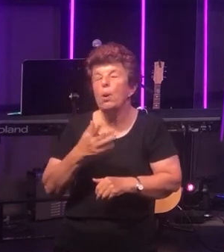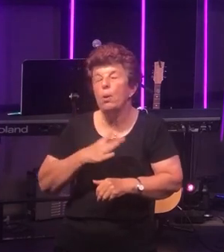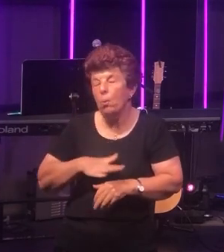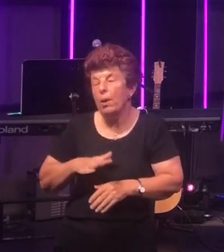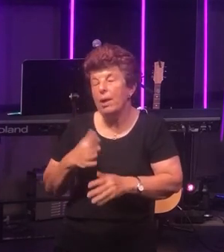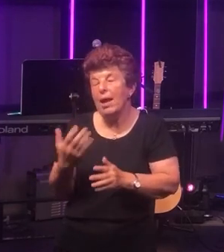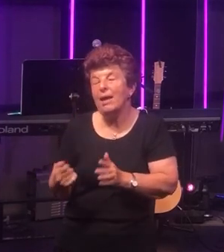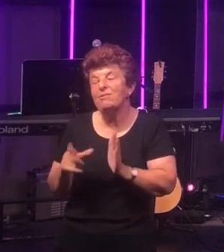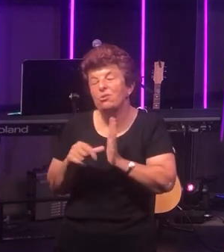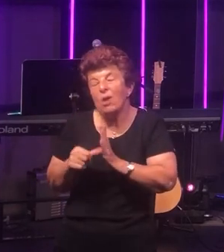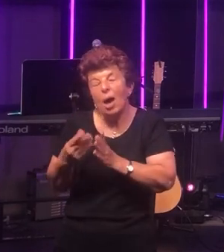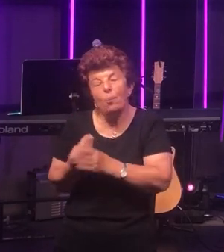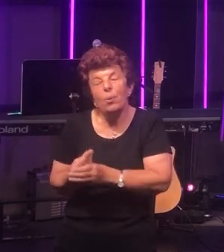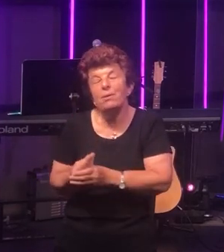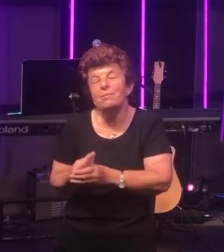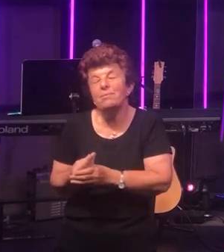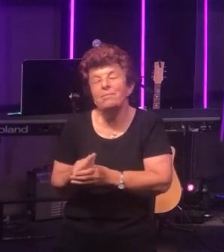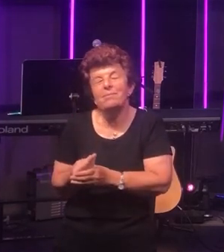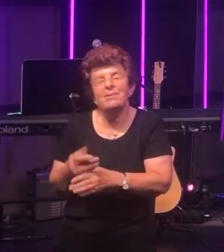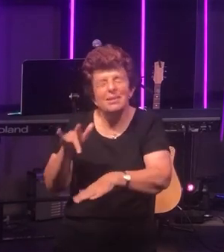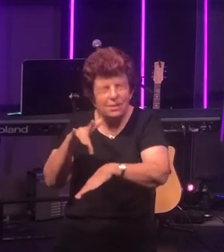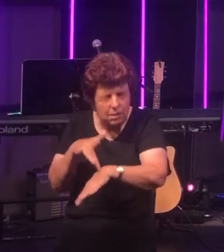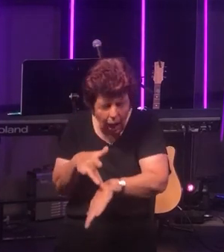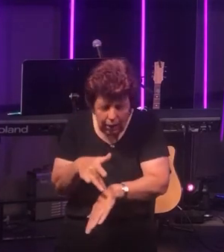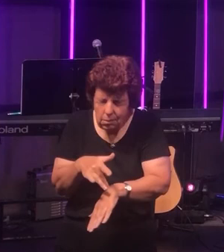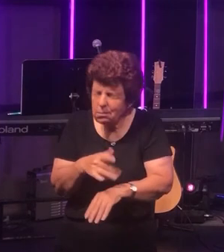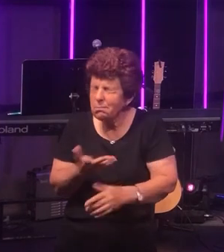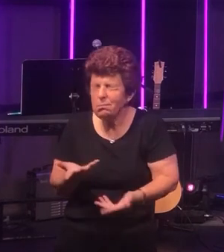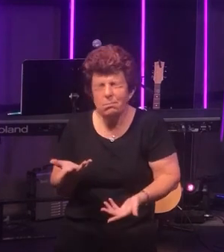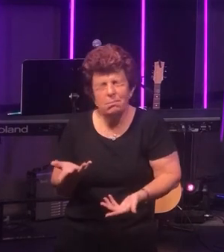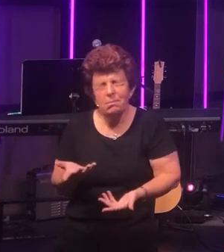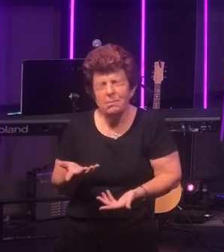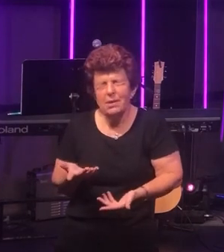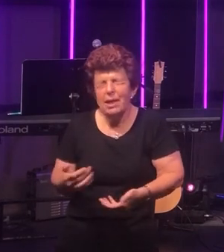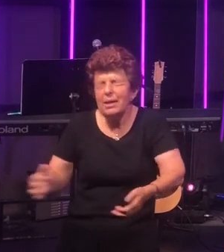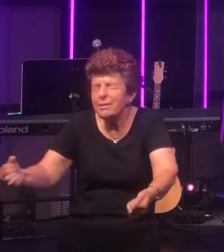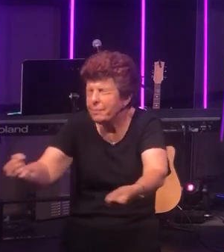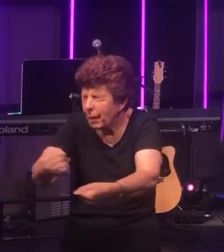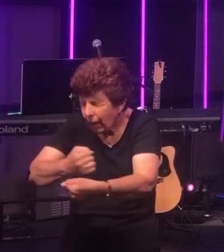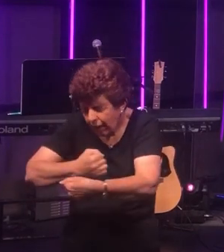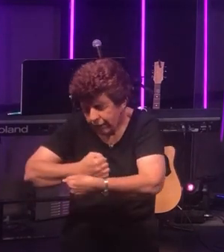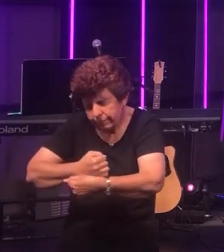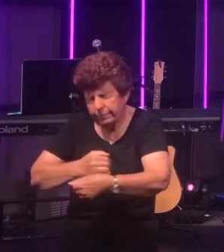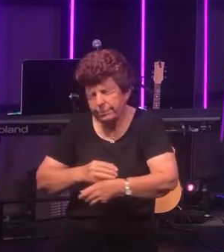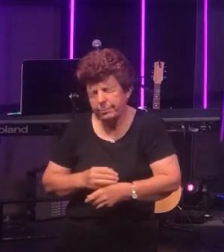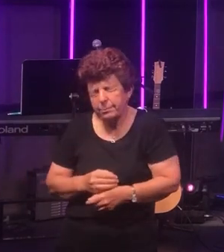with - to reach out and to touch them and to embrace them and to communicate